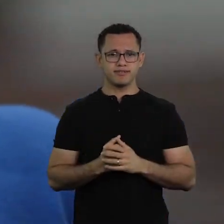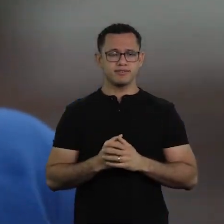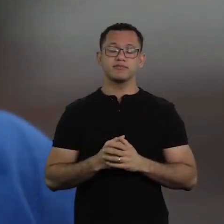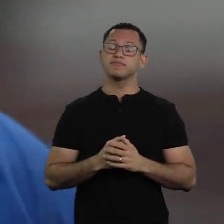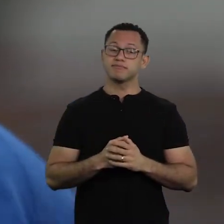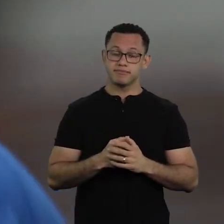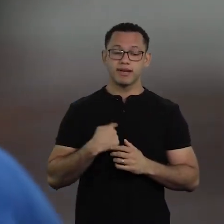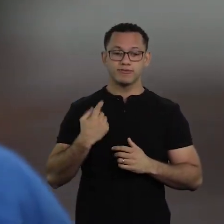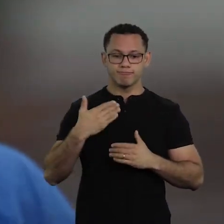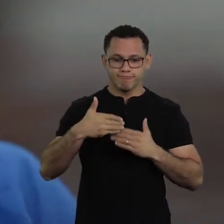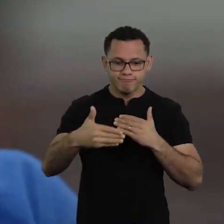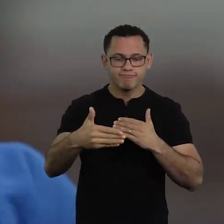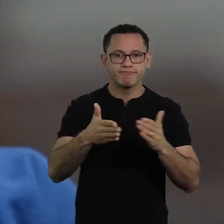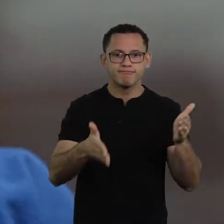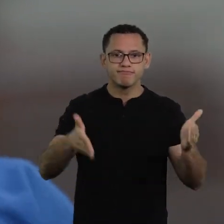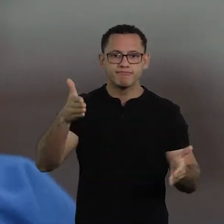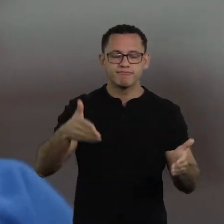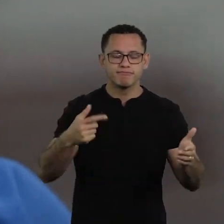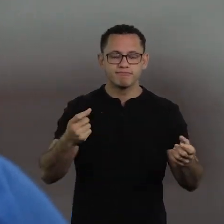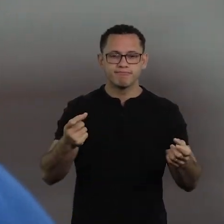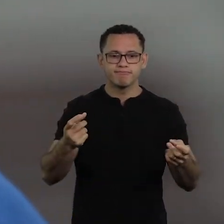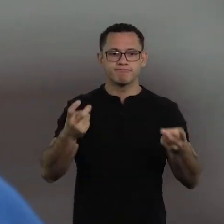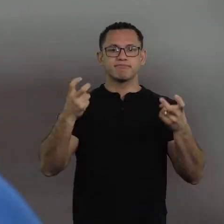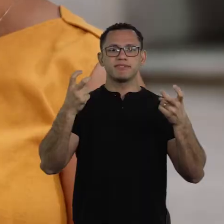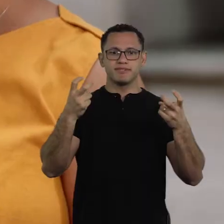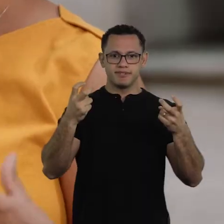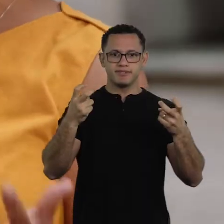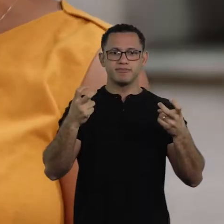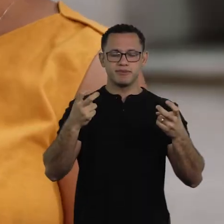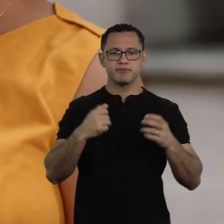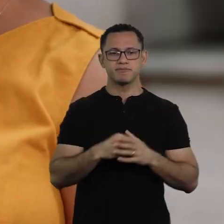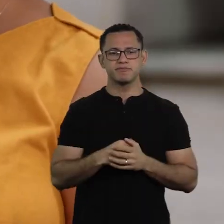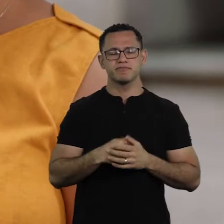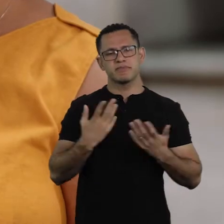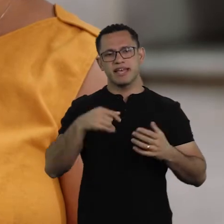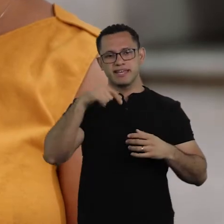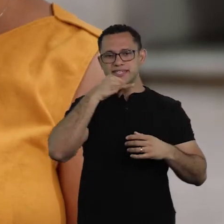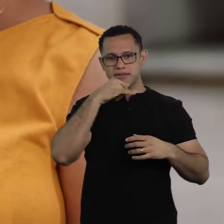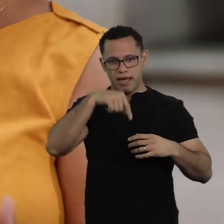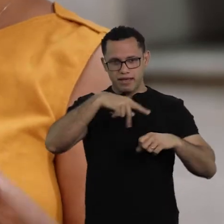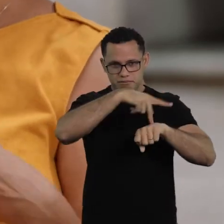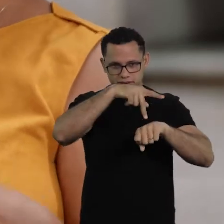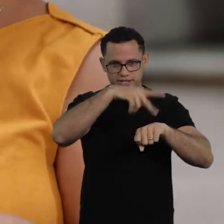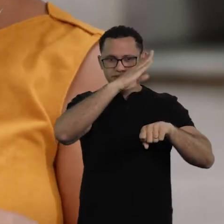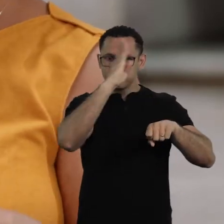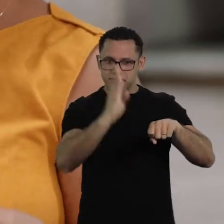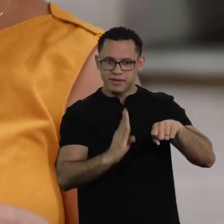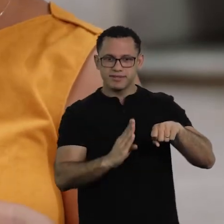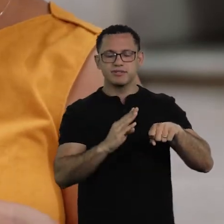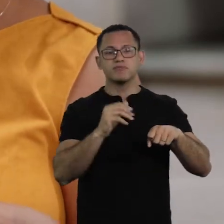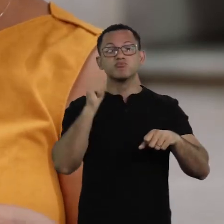was unveiled by the pandemic. In countries like Brazil, when white women